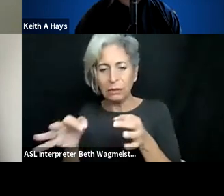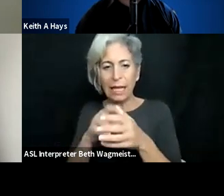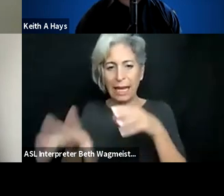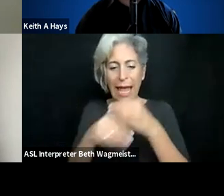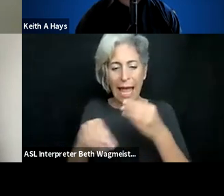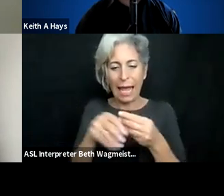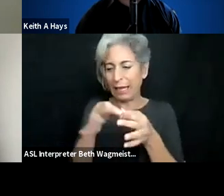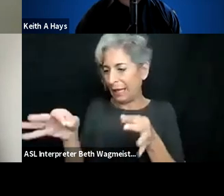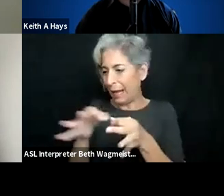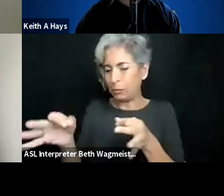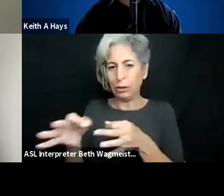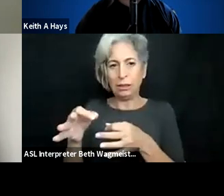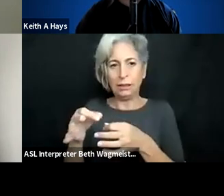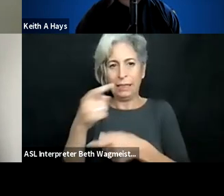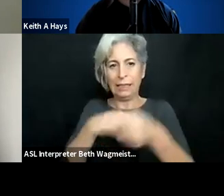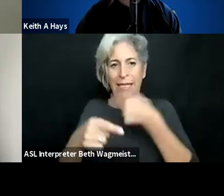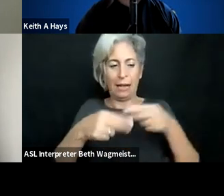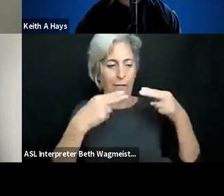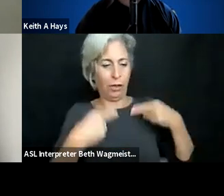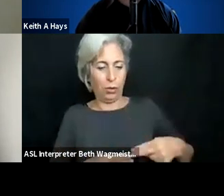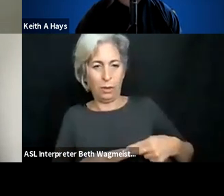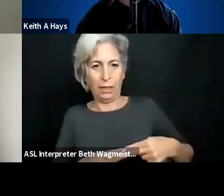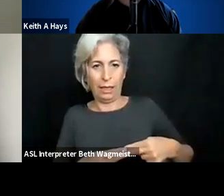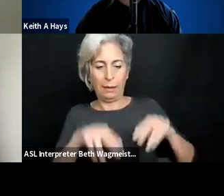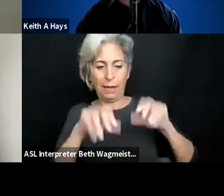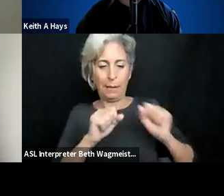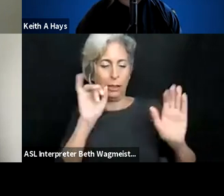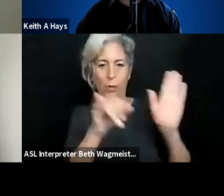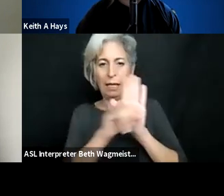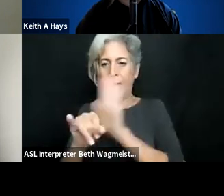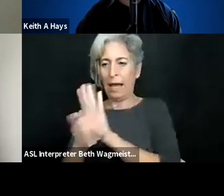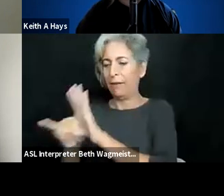the AI takes over and is able to analyze the text and